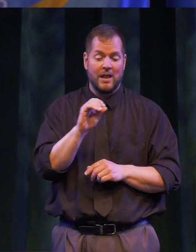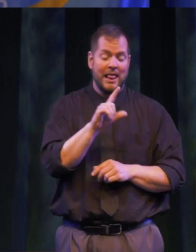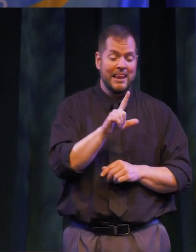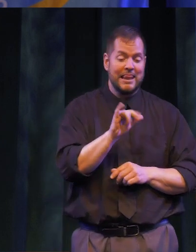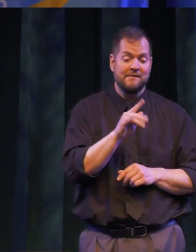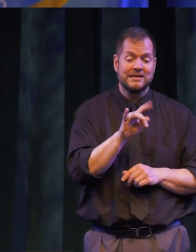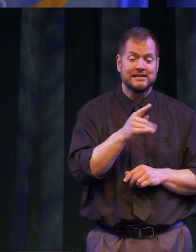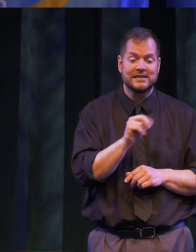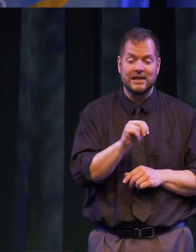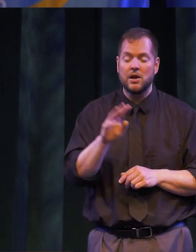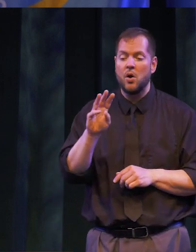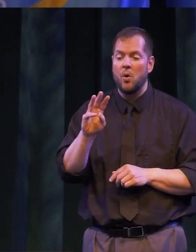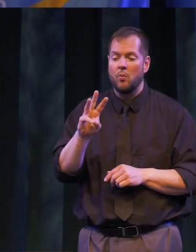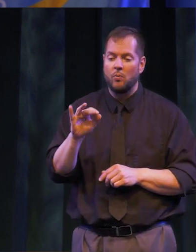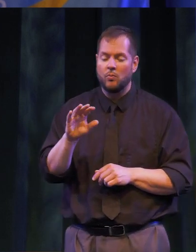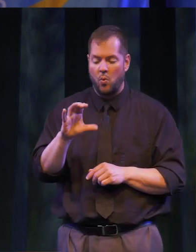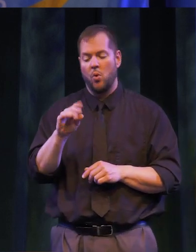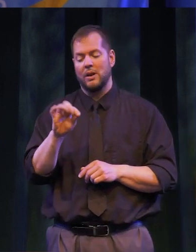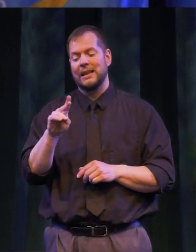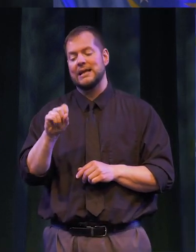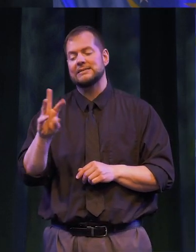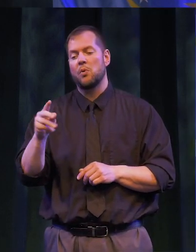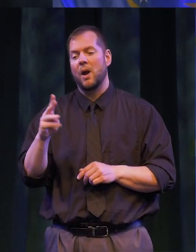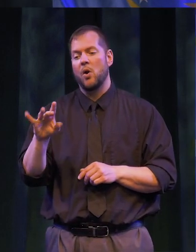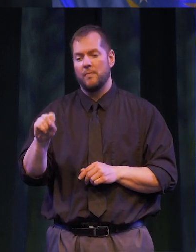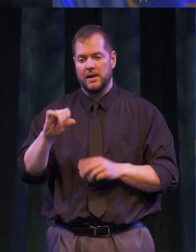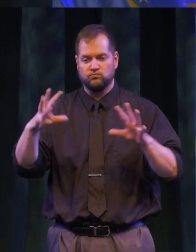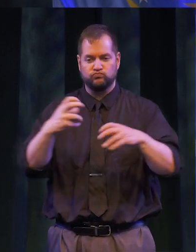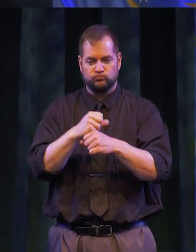ORLEANS AND WYOMING COUNTIES THAT FORM OUR G.L.O.W. REGION. GENESEE COMMUNITY COLLEGE